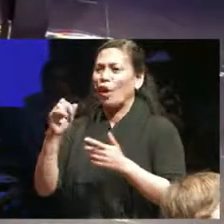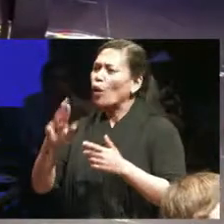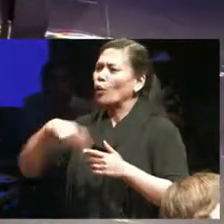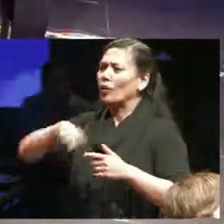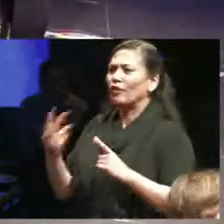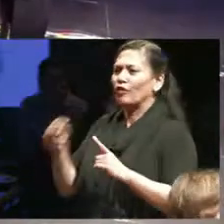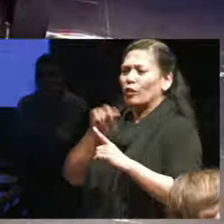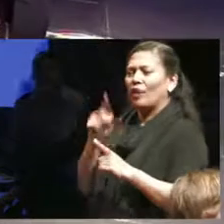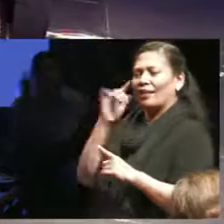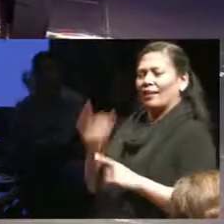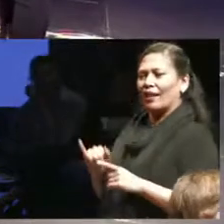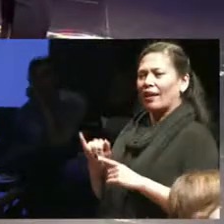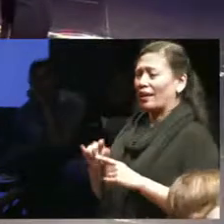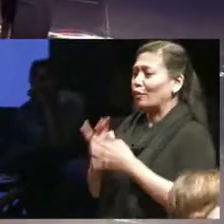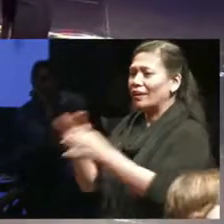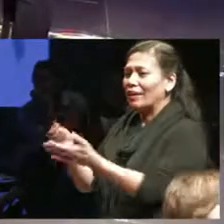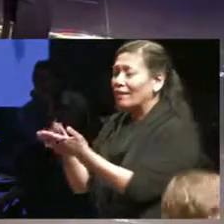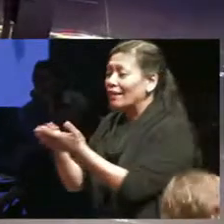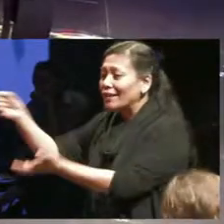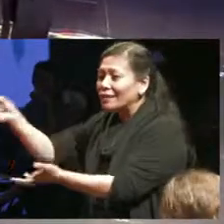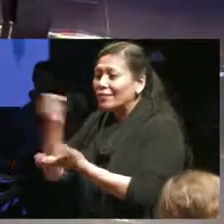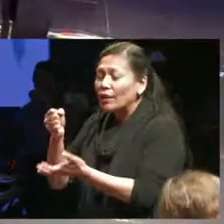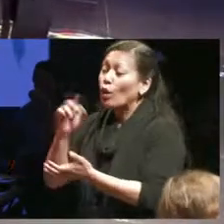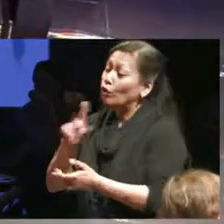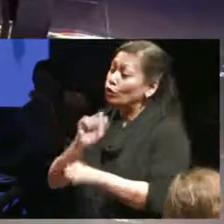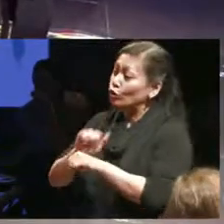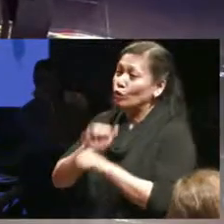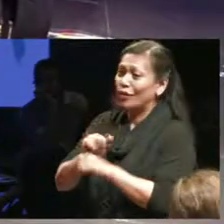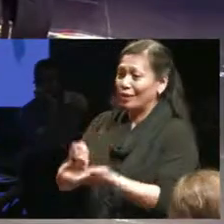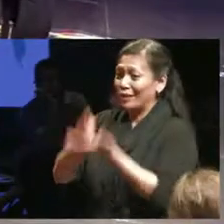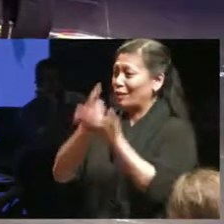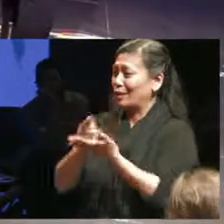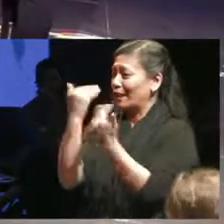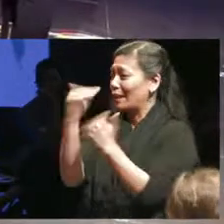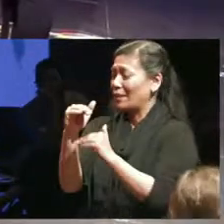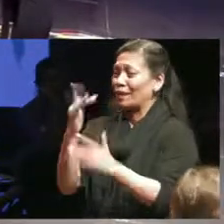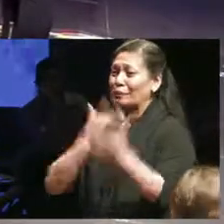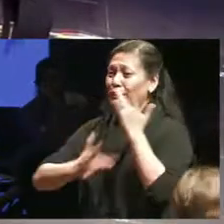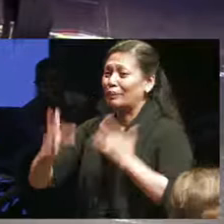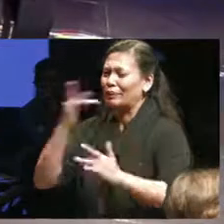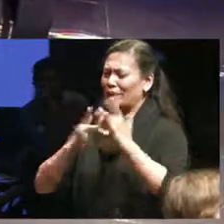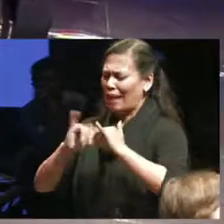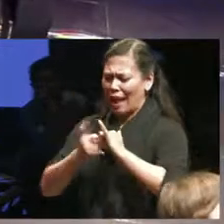feel as though there is a scarcity of resources to create art we may